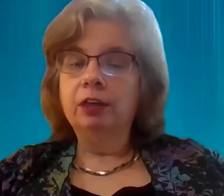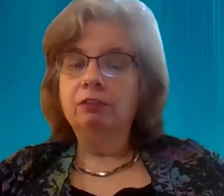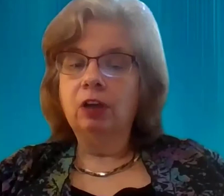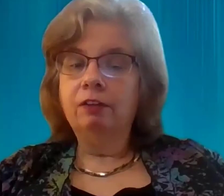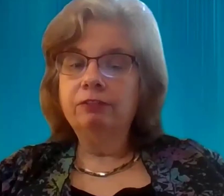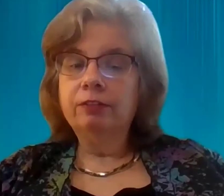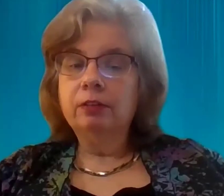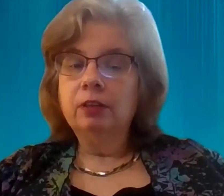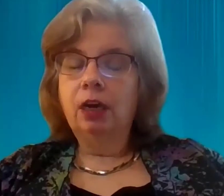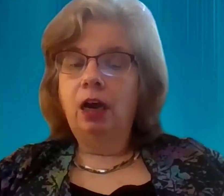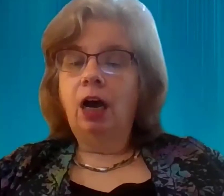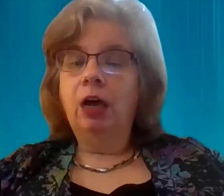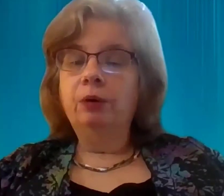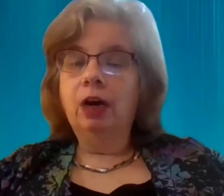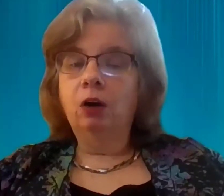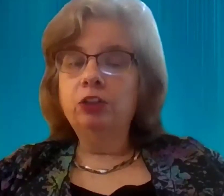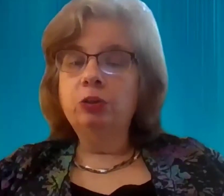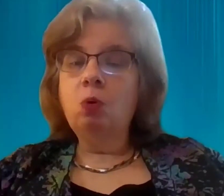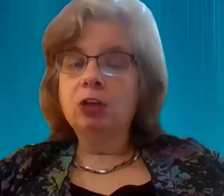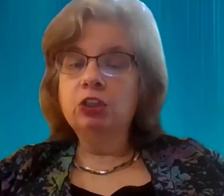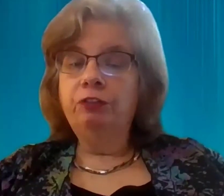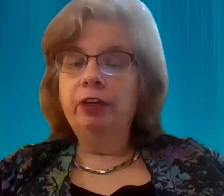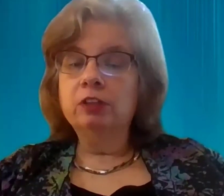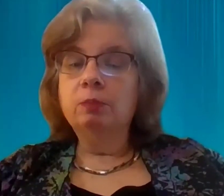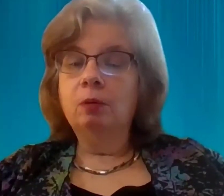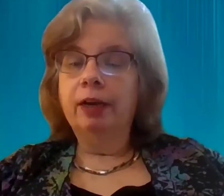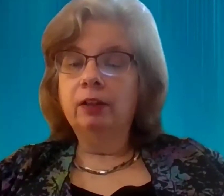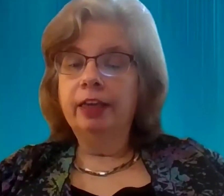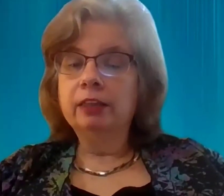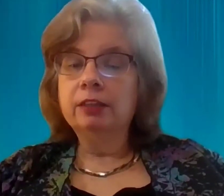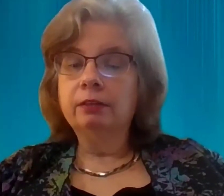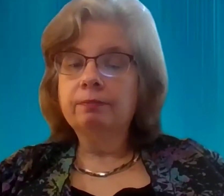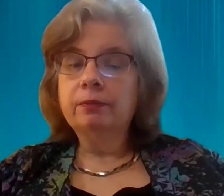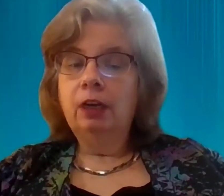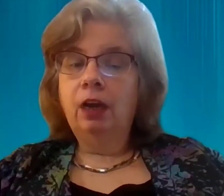of life... I would encourage you to watch the videos about Michael Hickson,